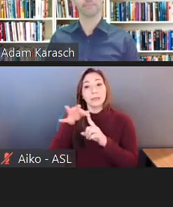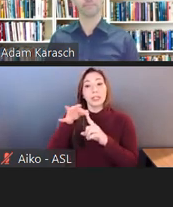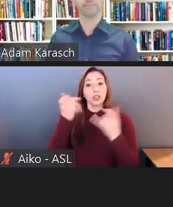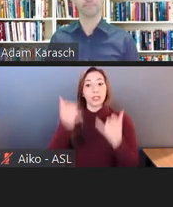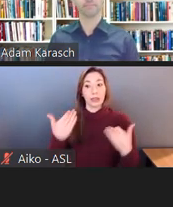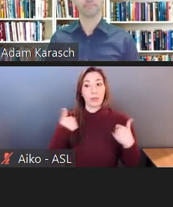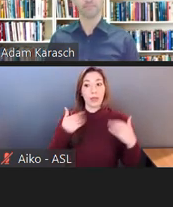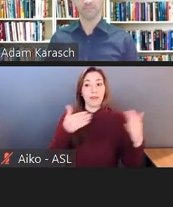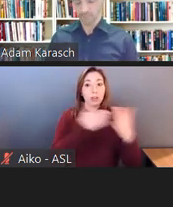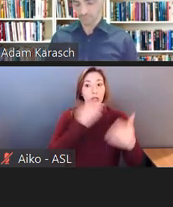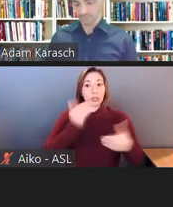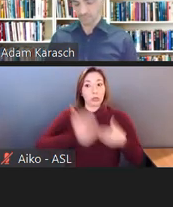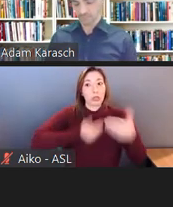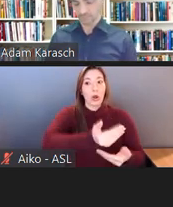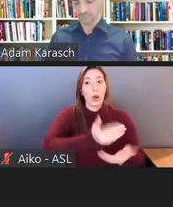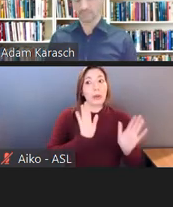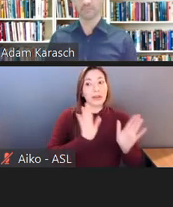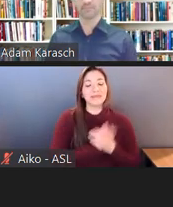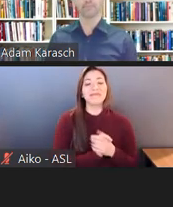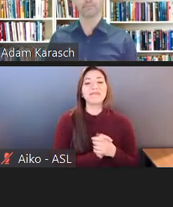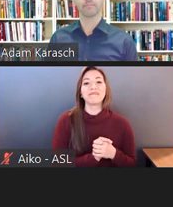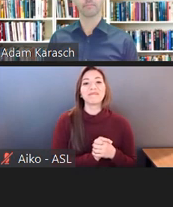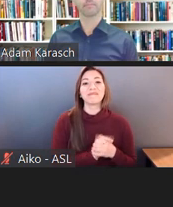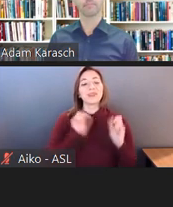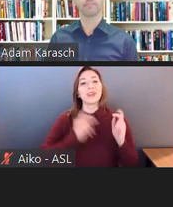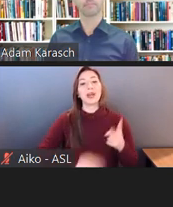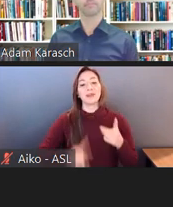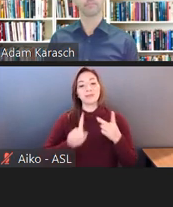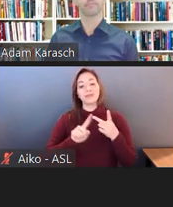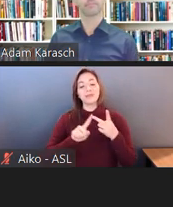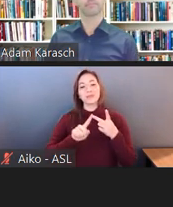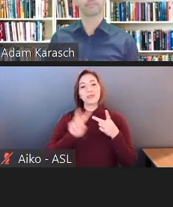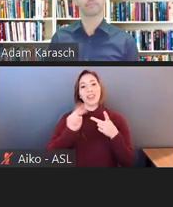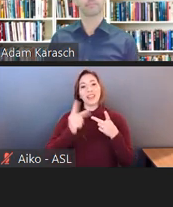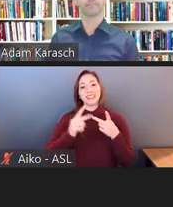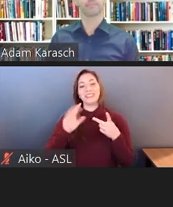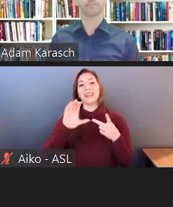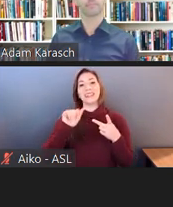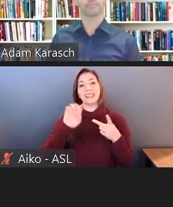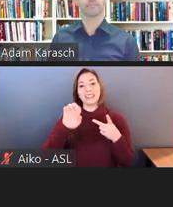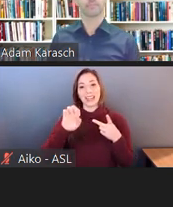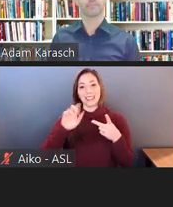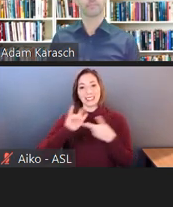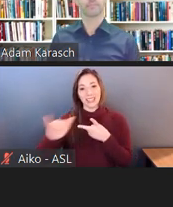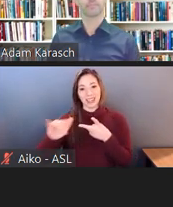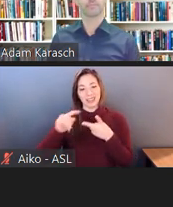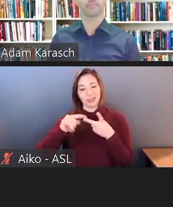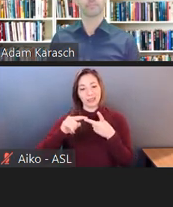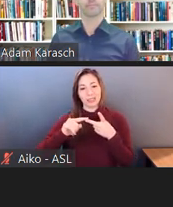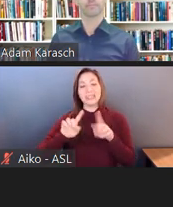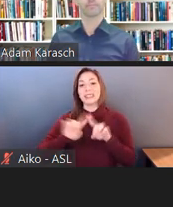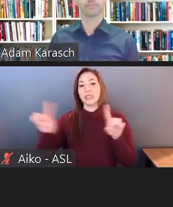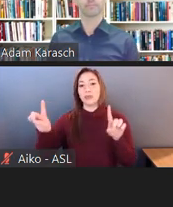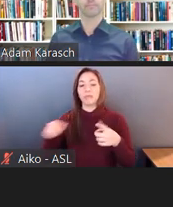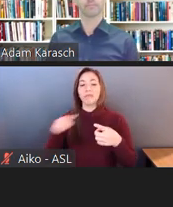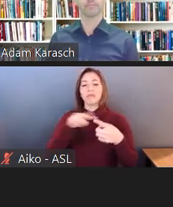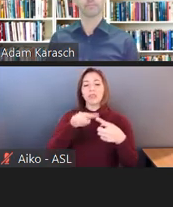All right, so the second case study is different from the first one. The first one was Mr. Noll suing IBM.